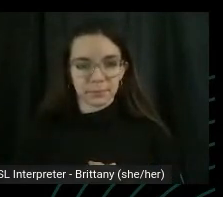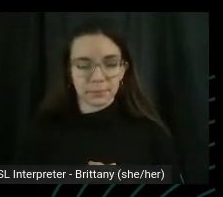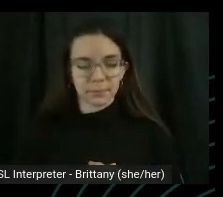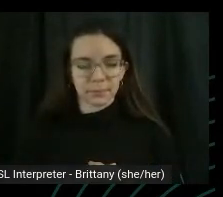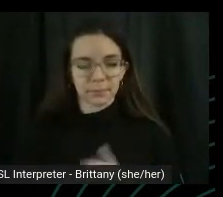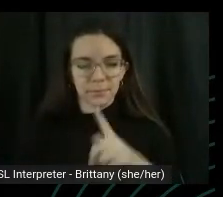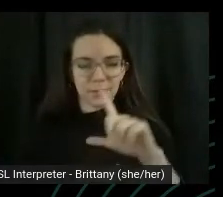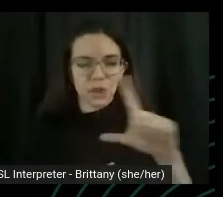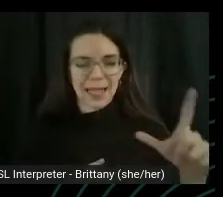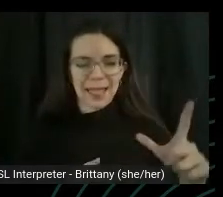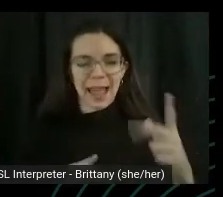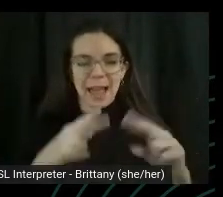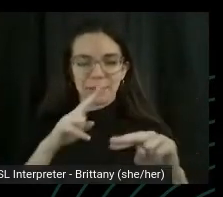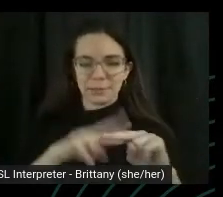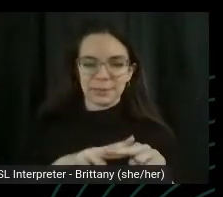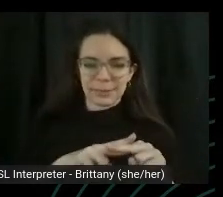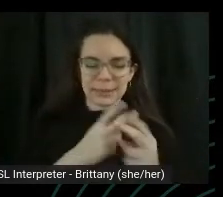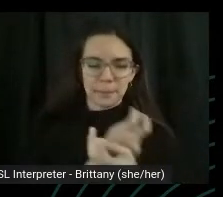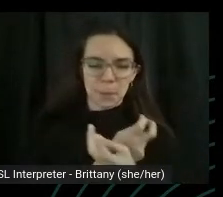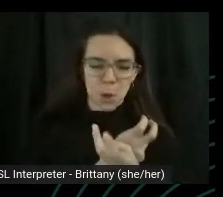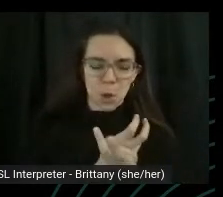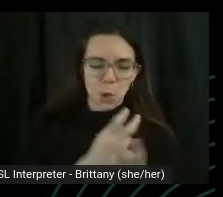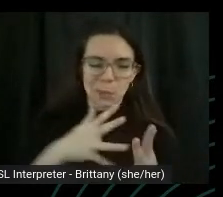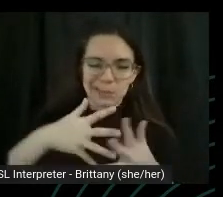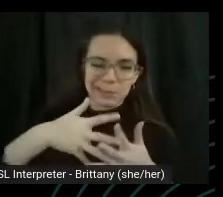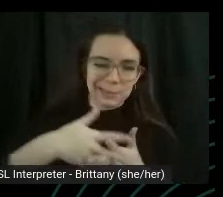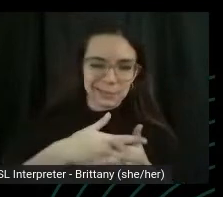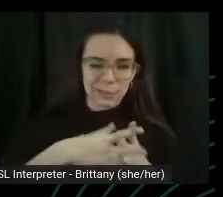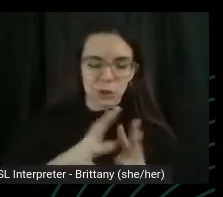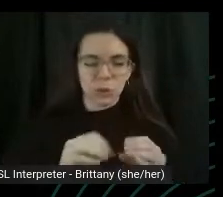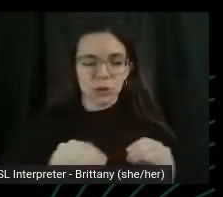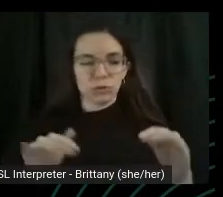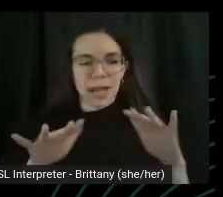Into the ground and up.